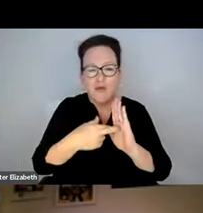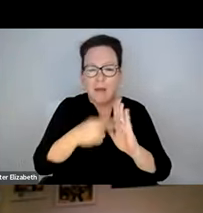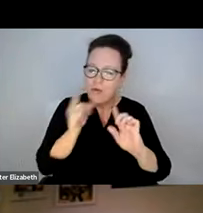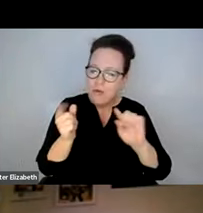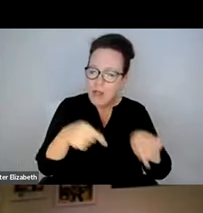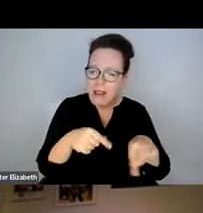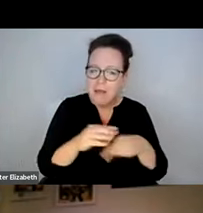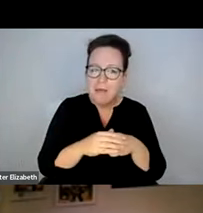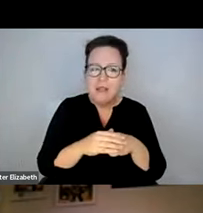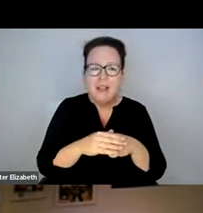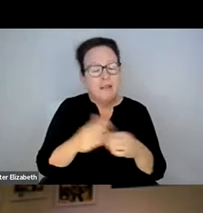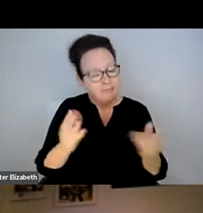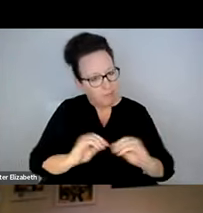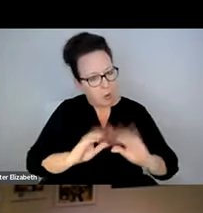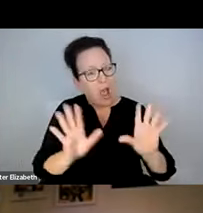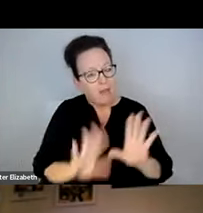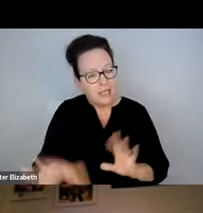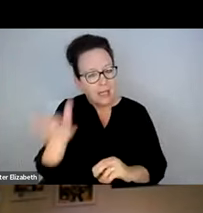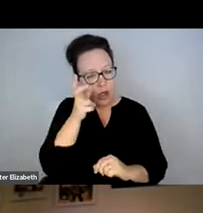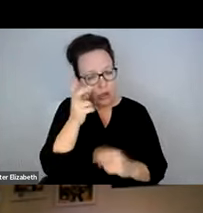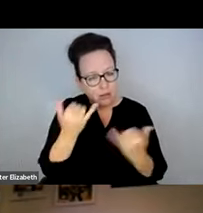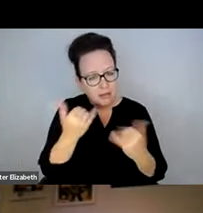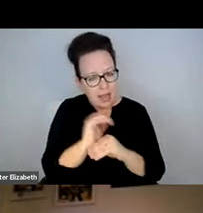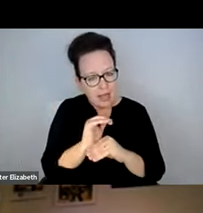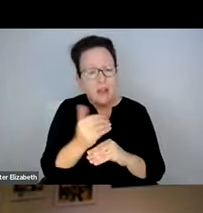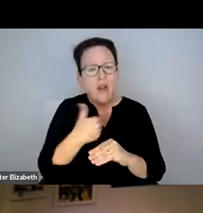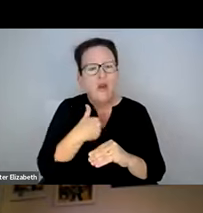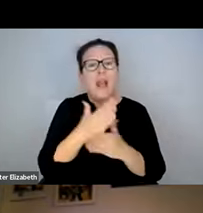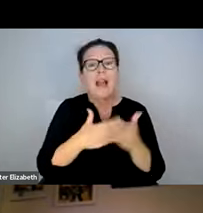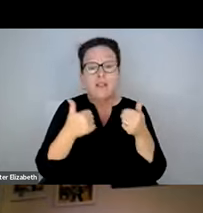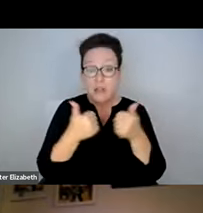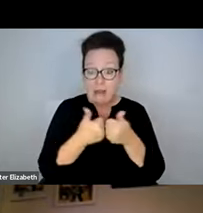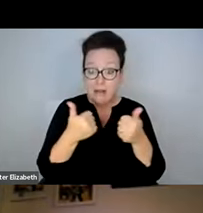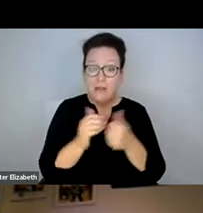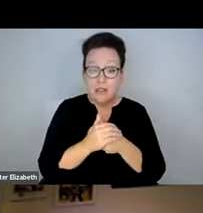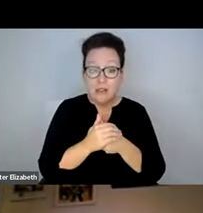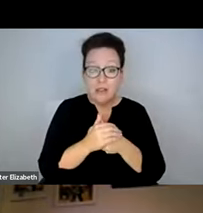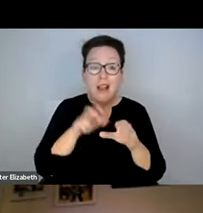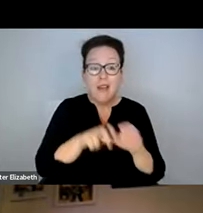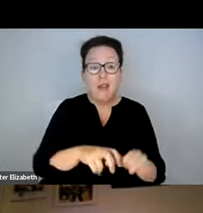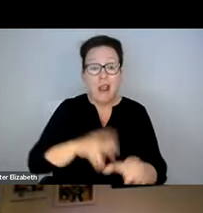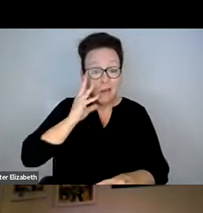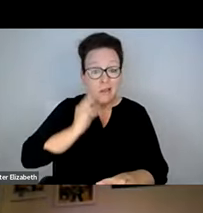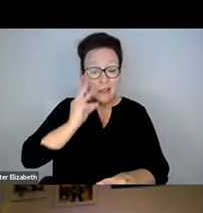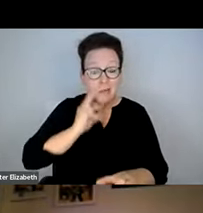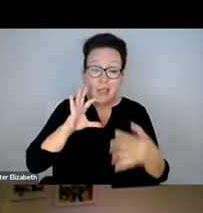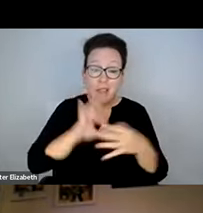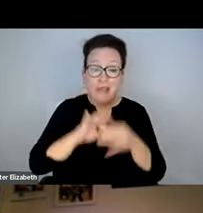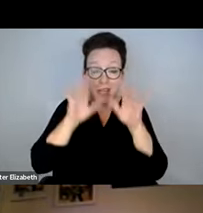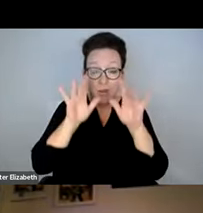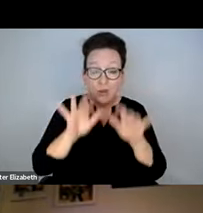MBTA, MASSDOT, MUNICIPALITY REPS WHO WERE ABLE TO MAKE IT. AS WE CLEARLY HEARD TONIGHT, THERE ARE SIGNIFICANT CHALLENGES